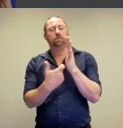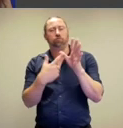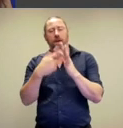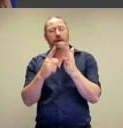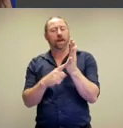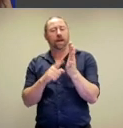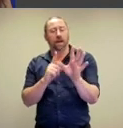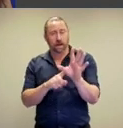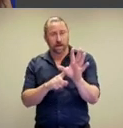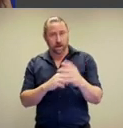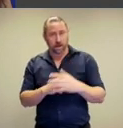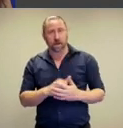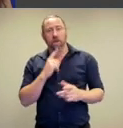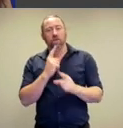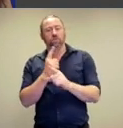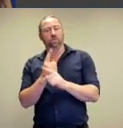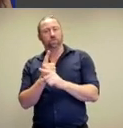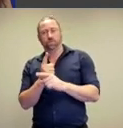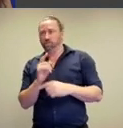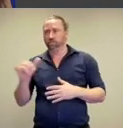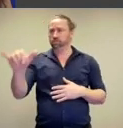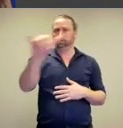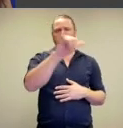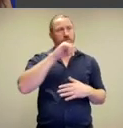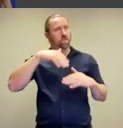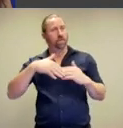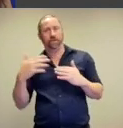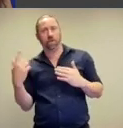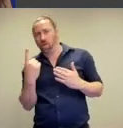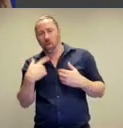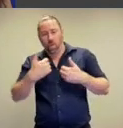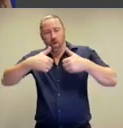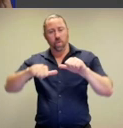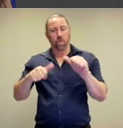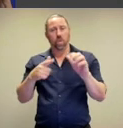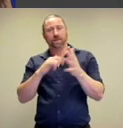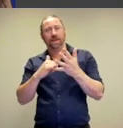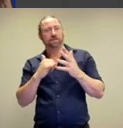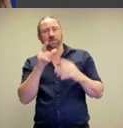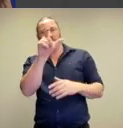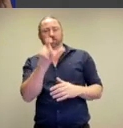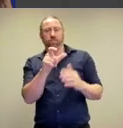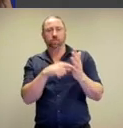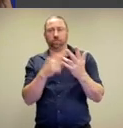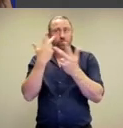Deborah Kelly, we'll be thinking about who has been